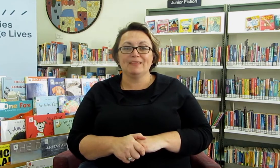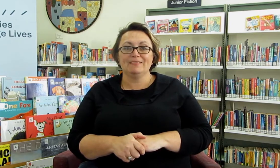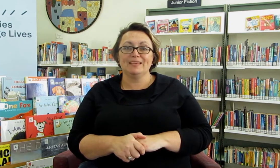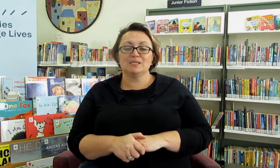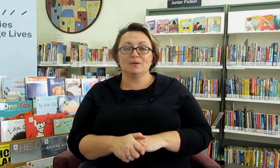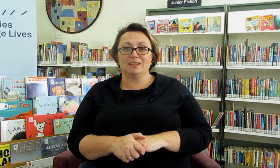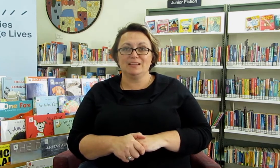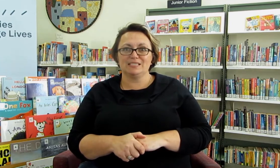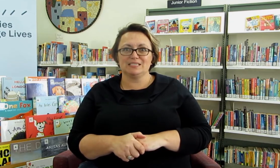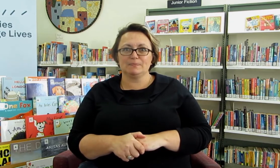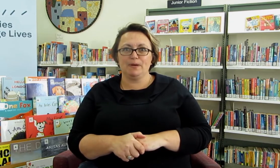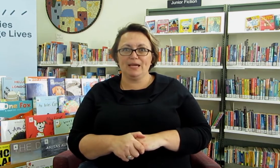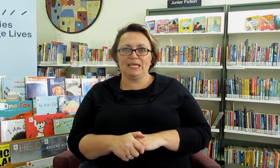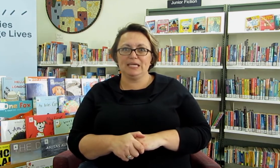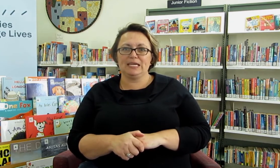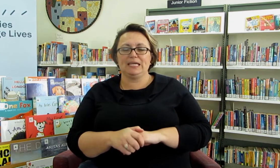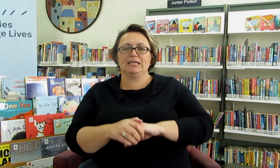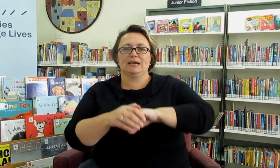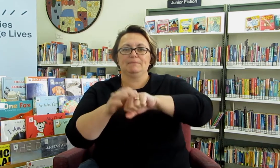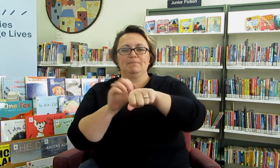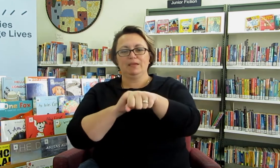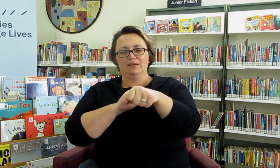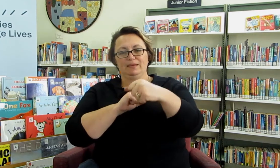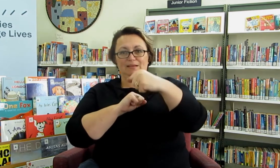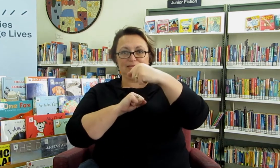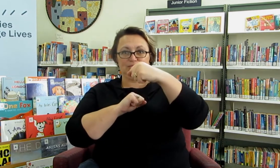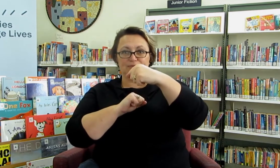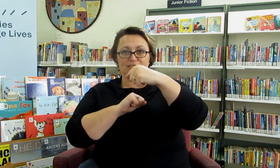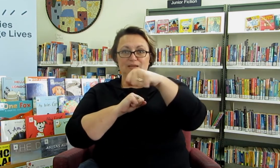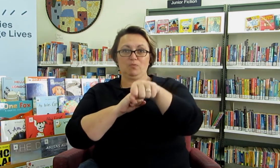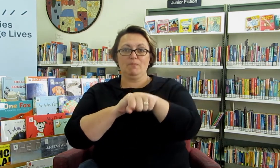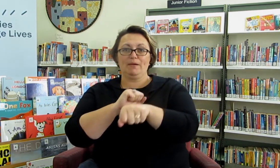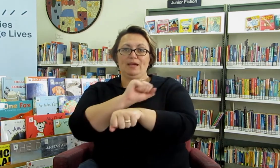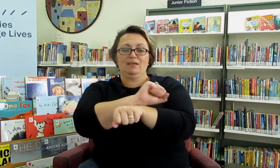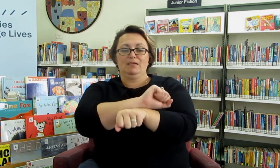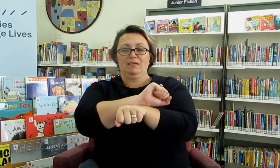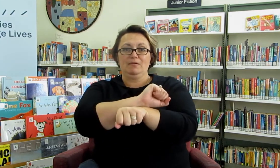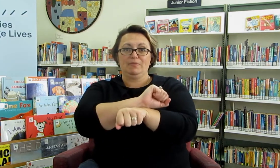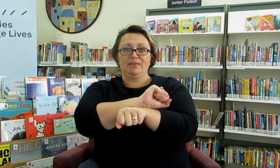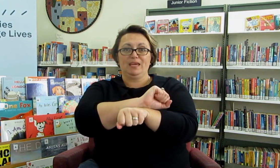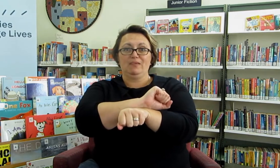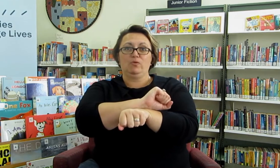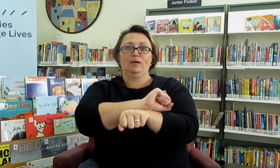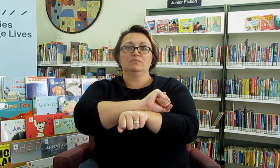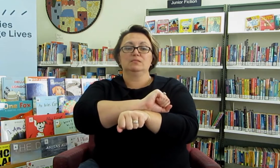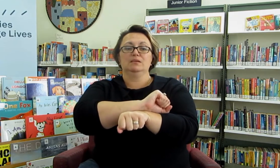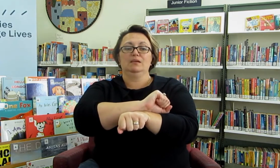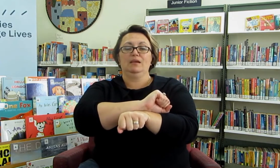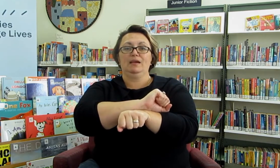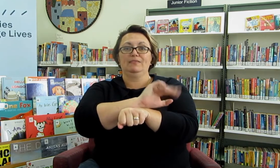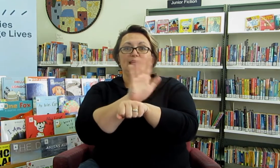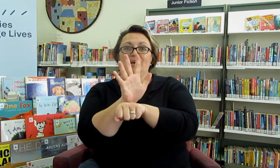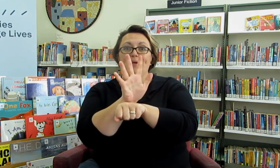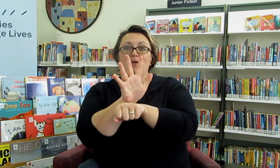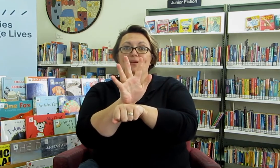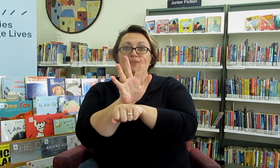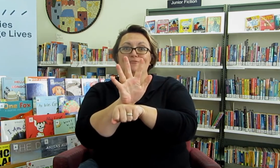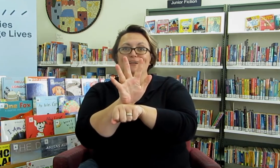Next one is a spiky echindna now a clenched fist like wombat, but they have quills, and they come out when they're frigthened.